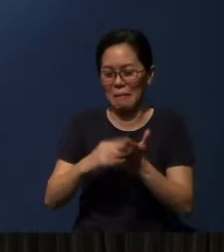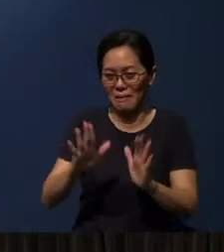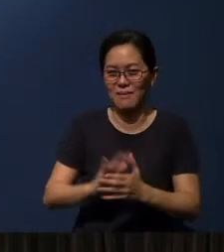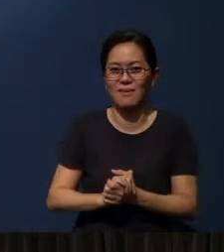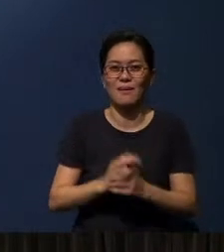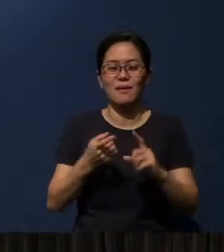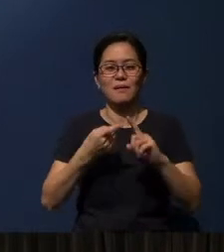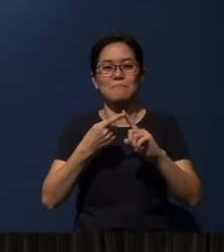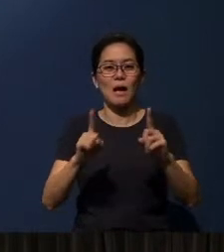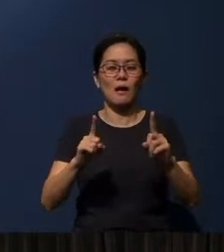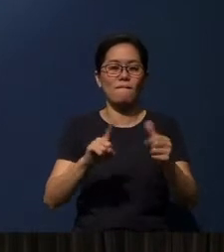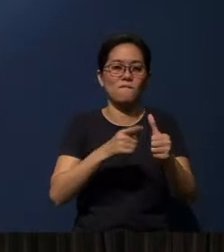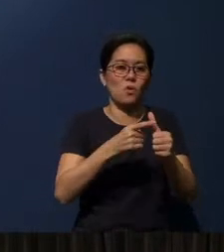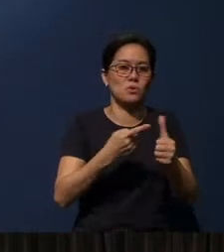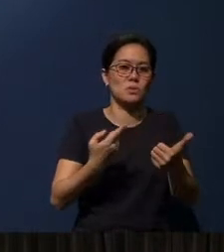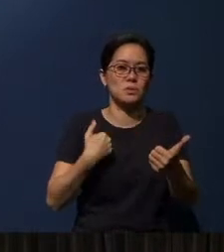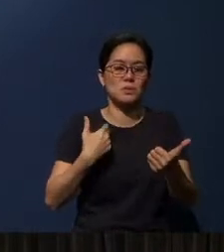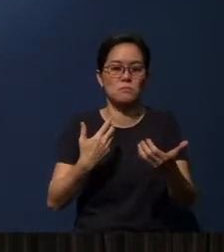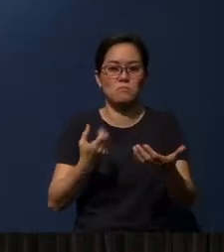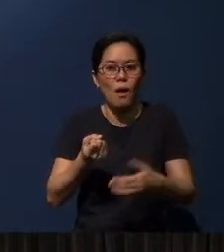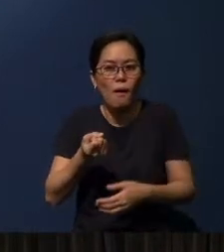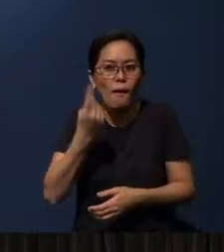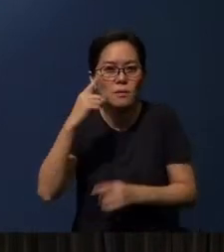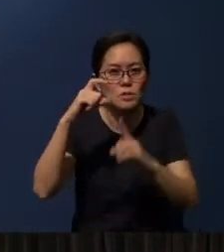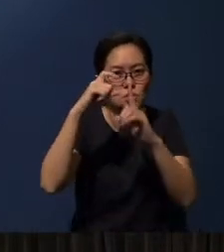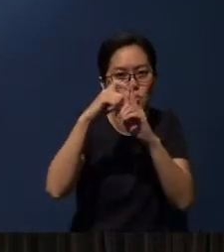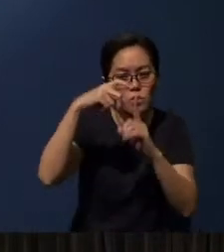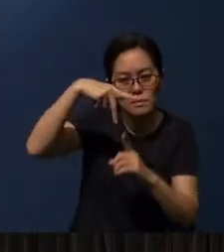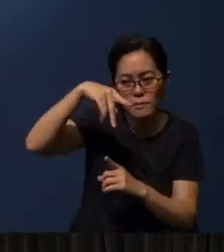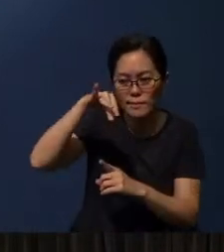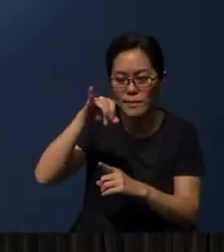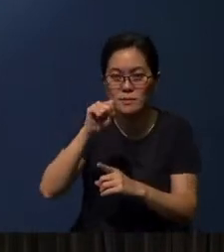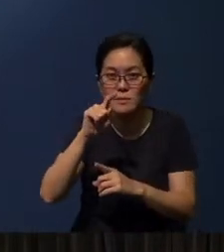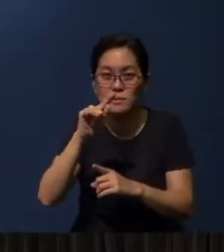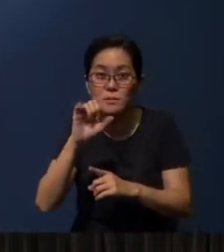But first of all, the understanding of the word “pistis”, or faith,